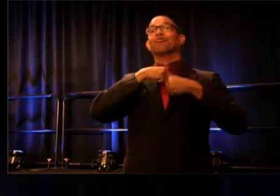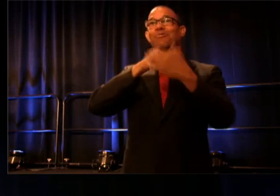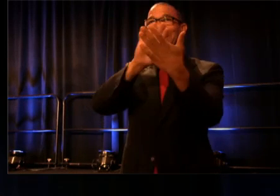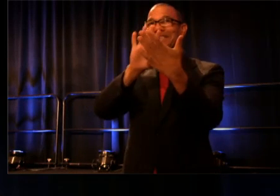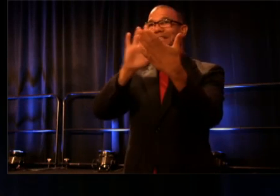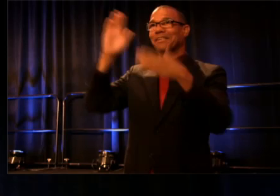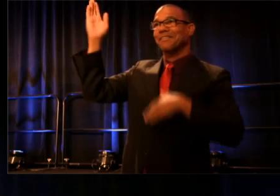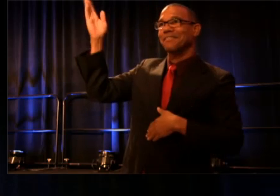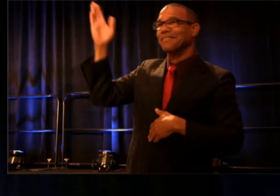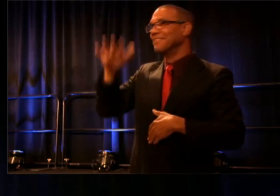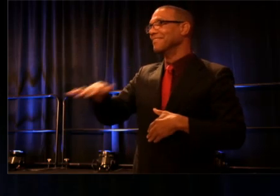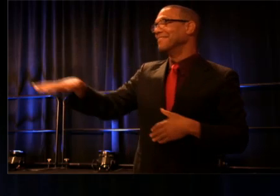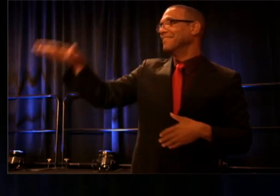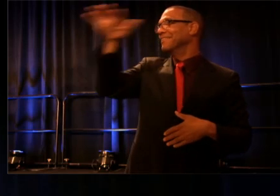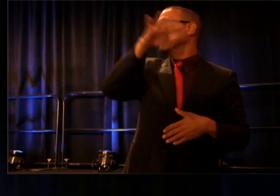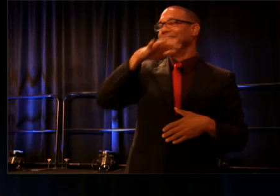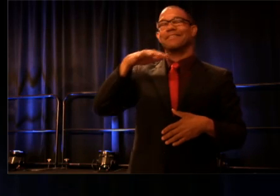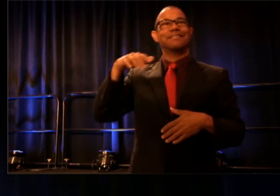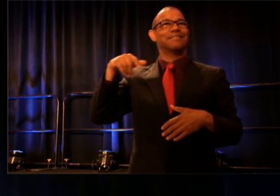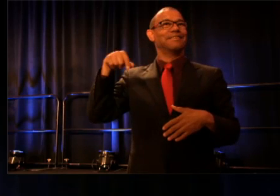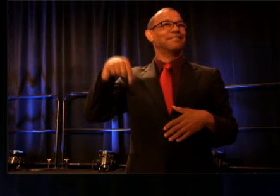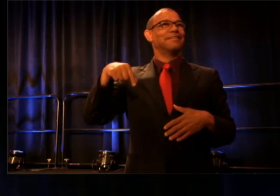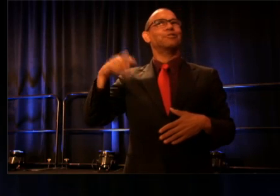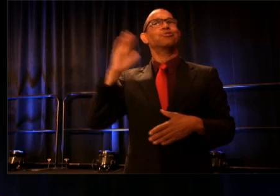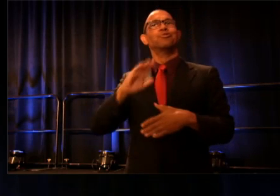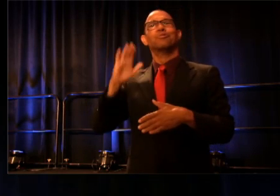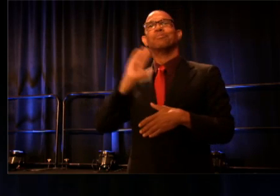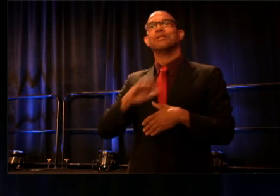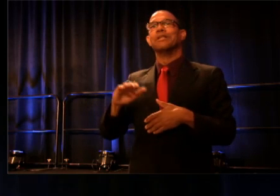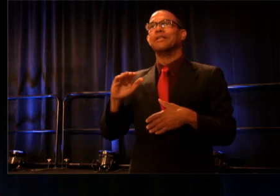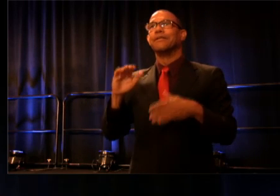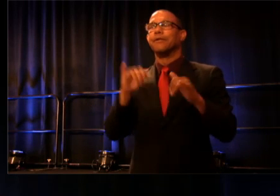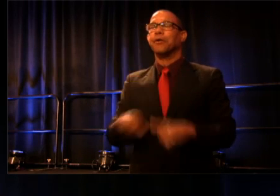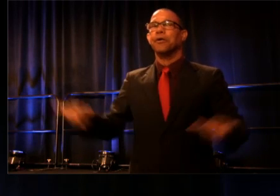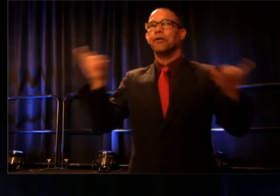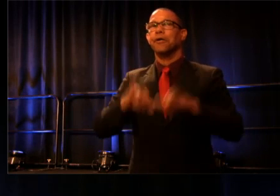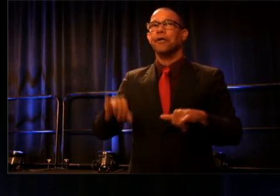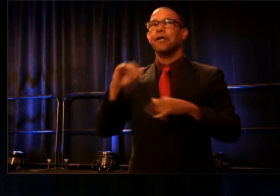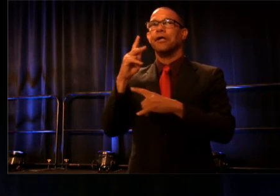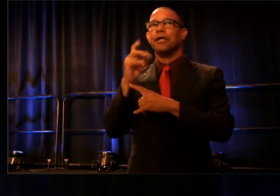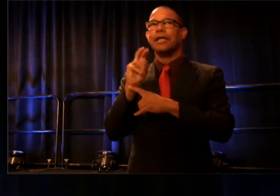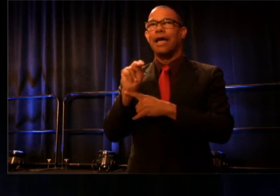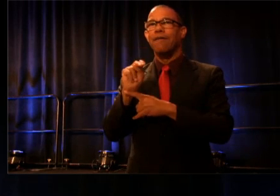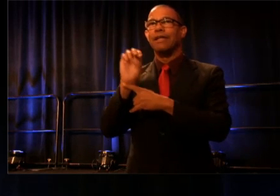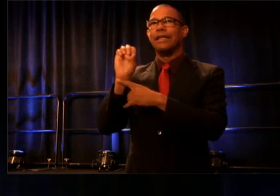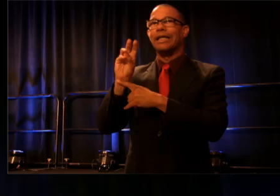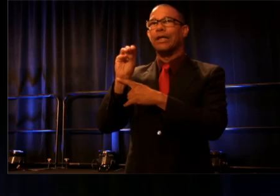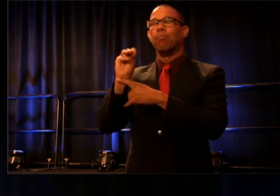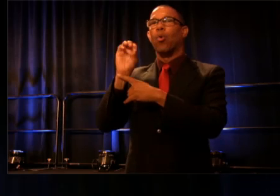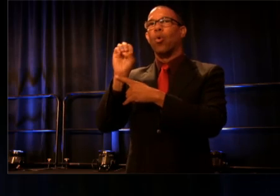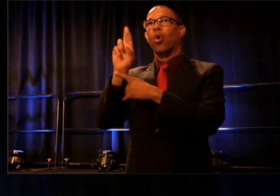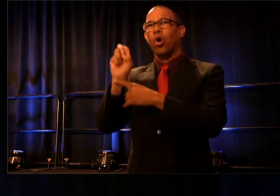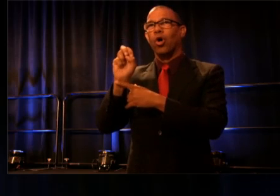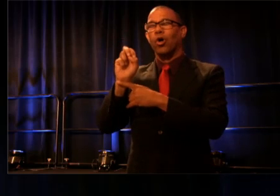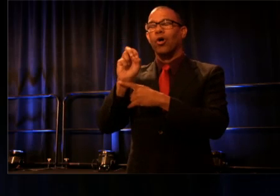in this, you know, what used to be this patented, Kevin Emore, wakes him up with jokes thinking slot,